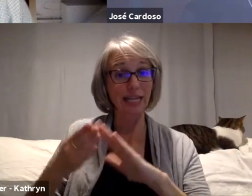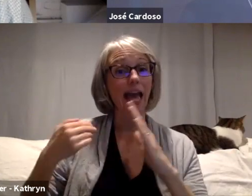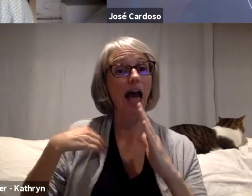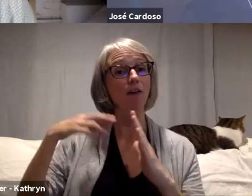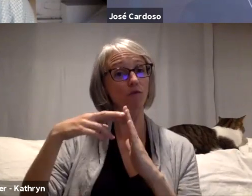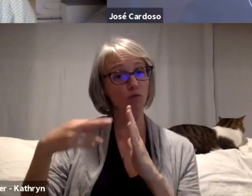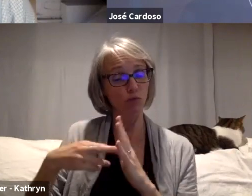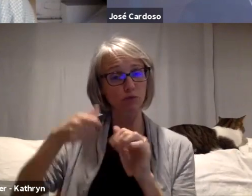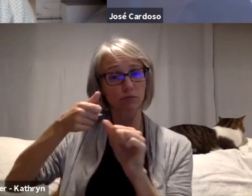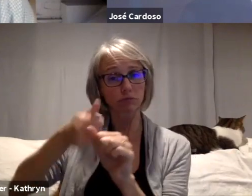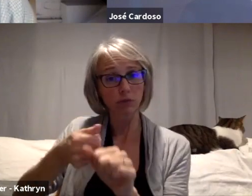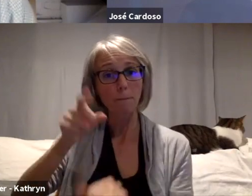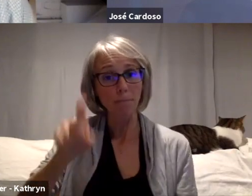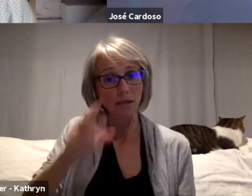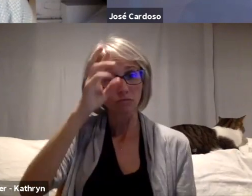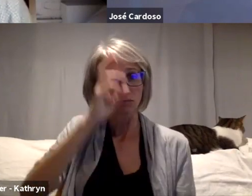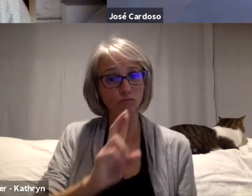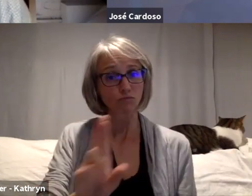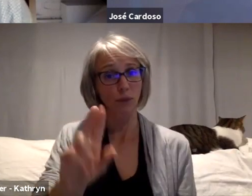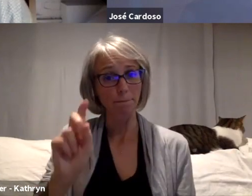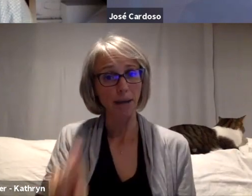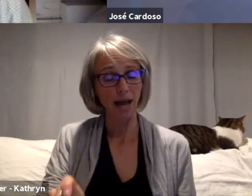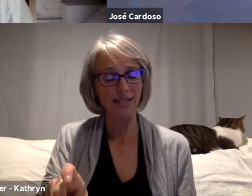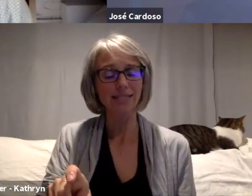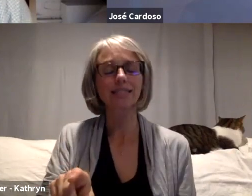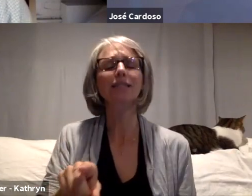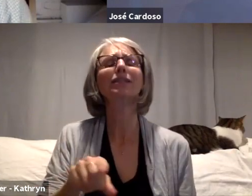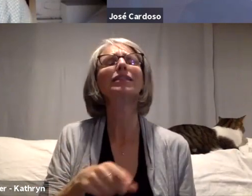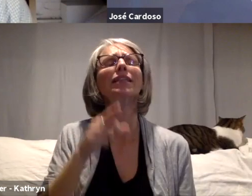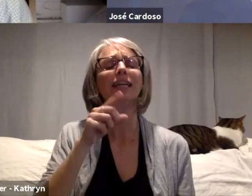it was really interesting when you got to the bridge and you called